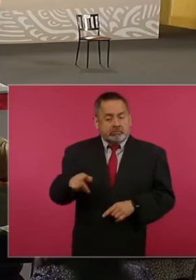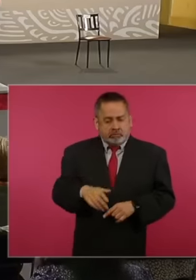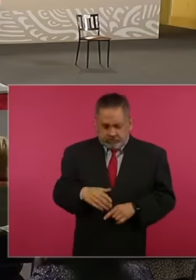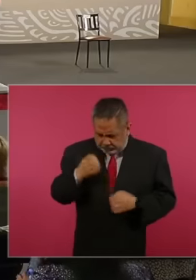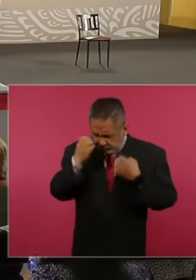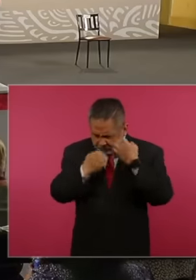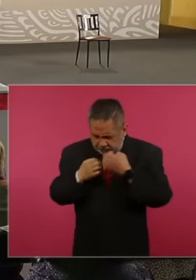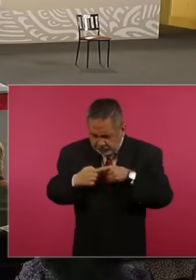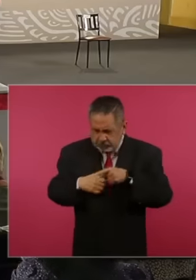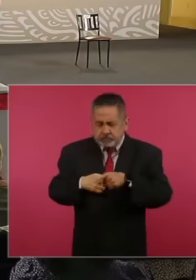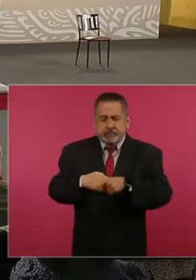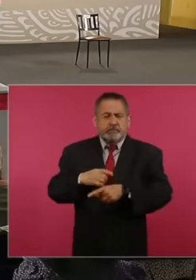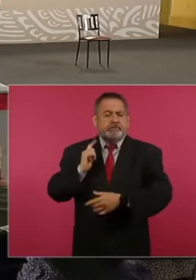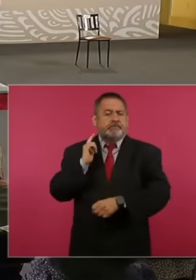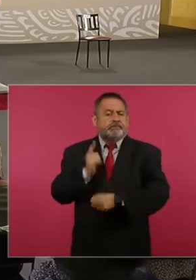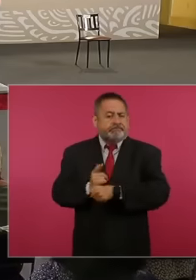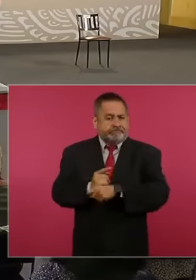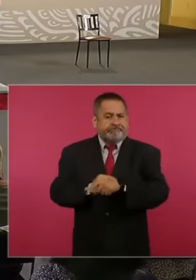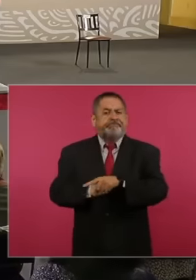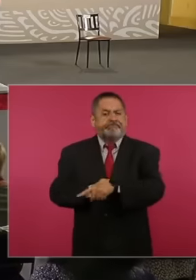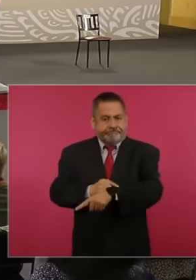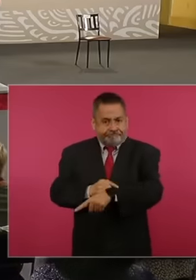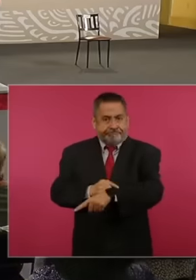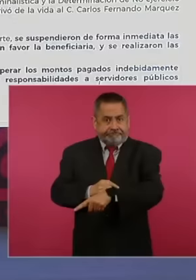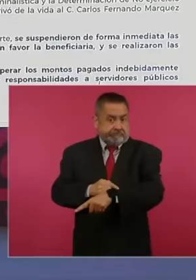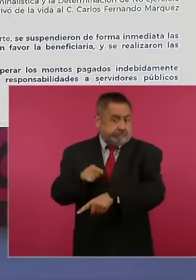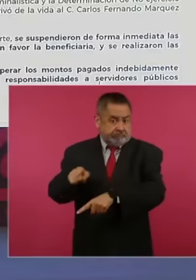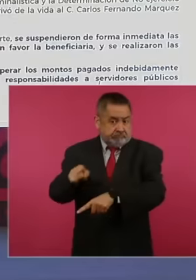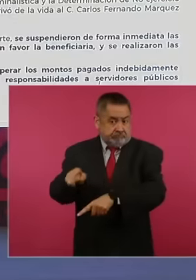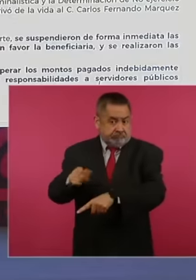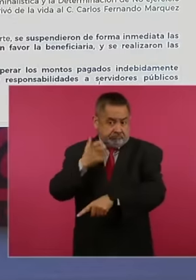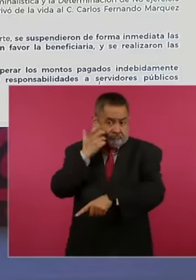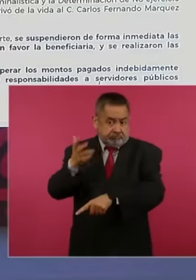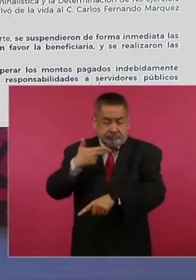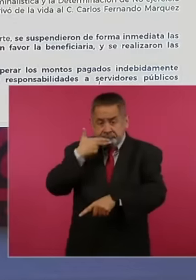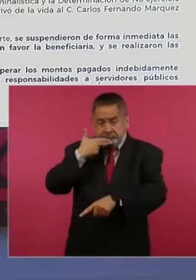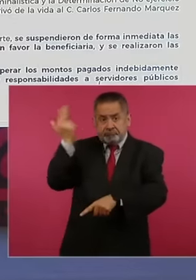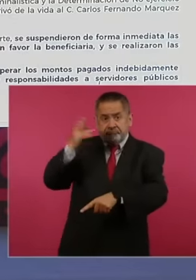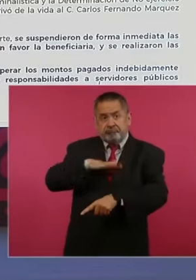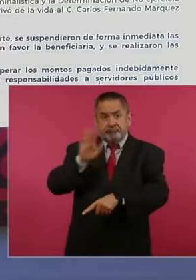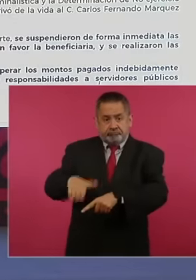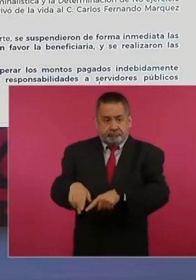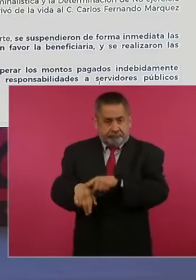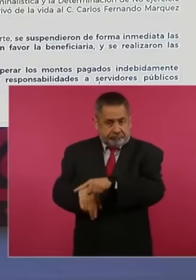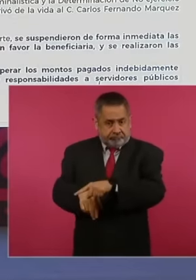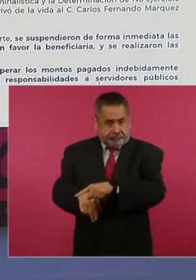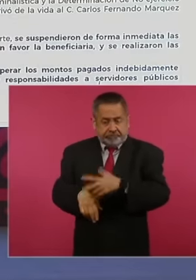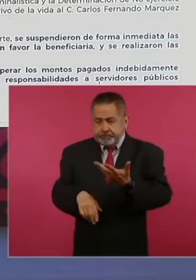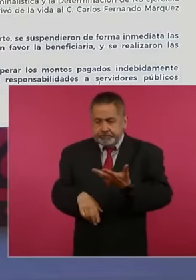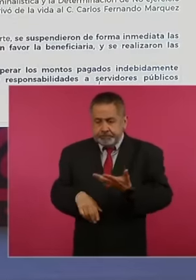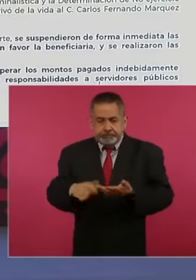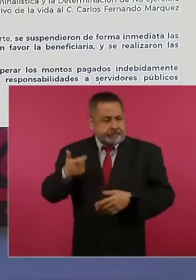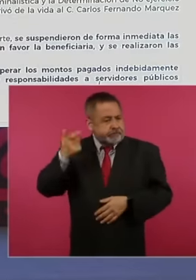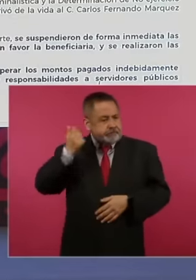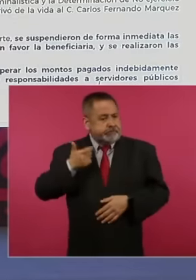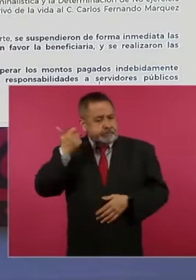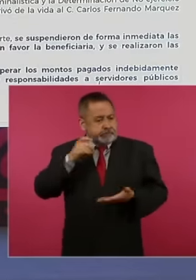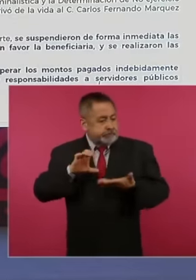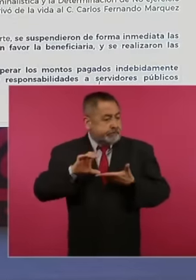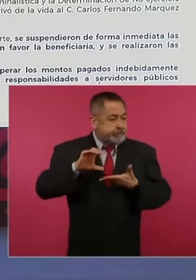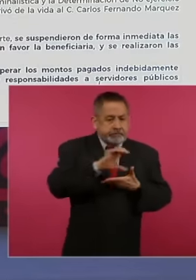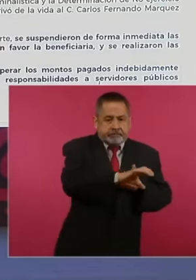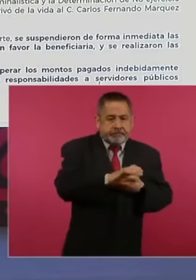man intentionally deprived himself of his life, the benefits